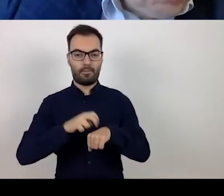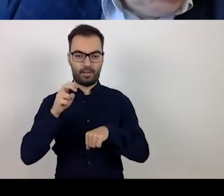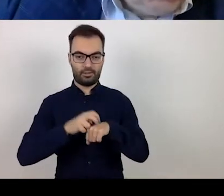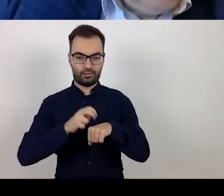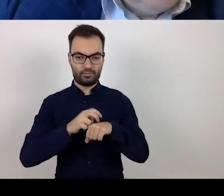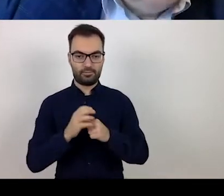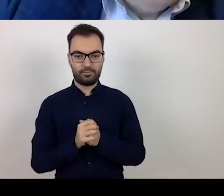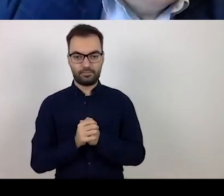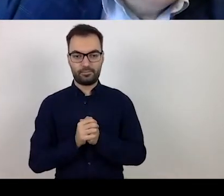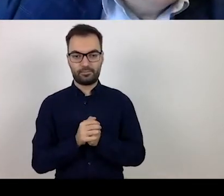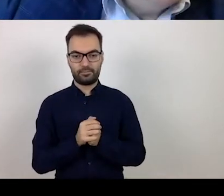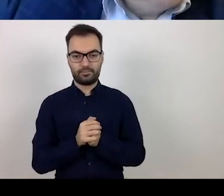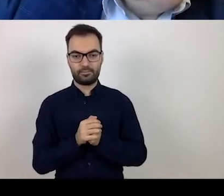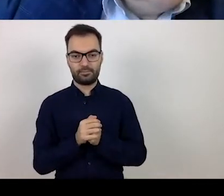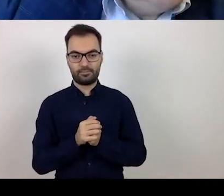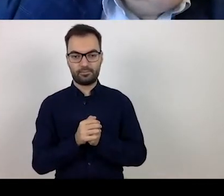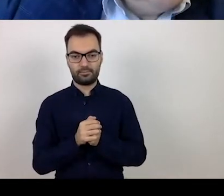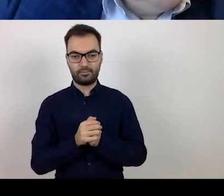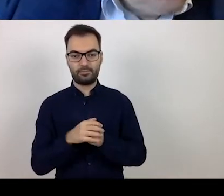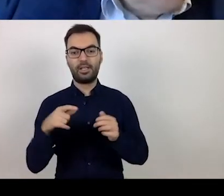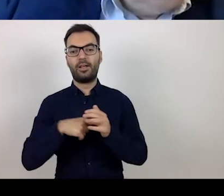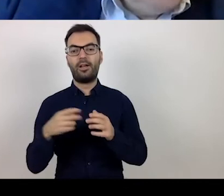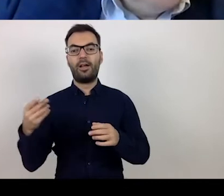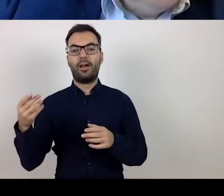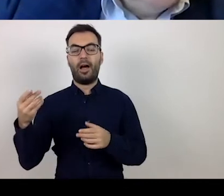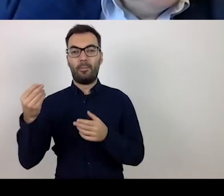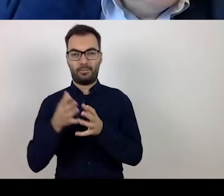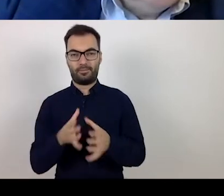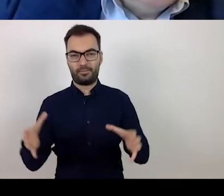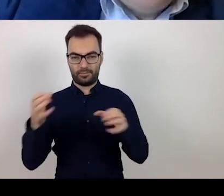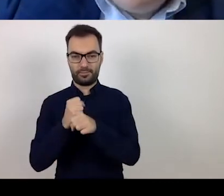Including, of course in these 700,000 zlotys,